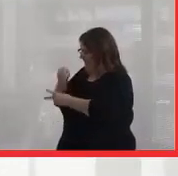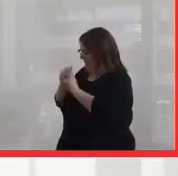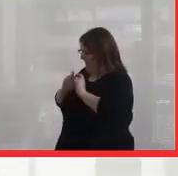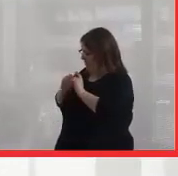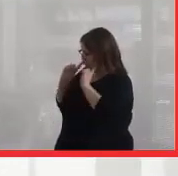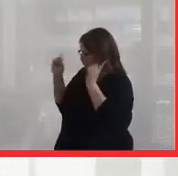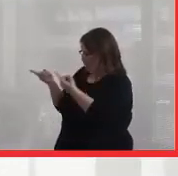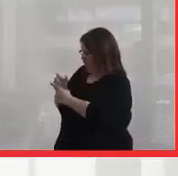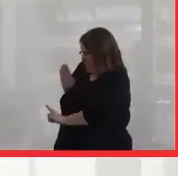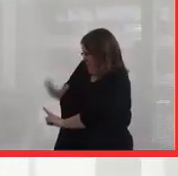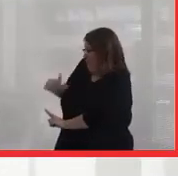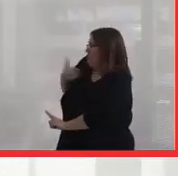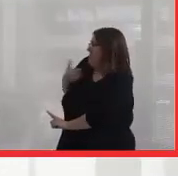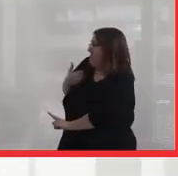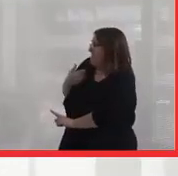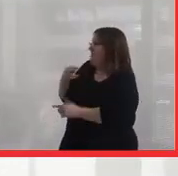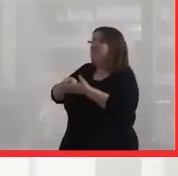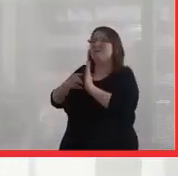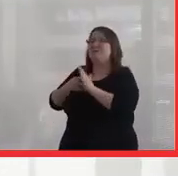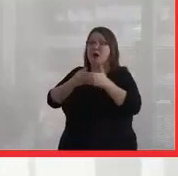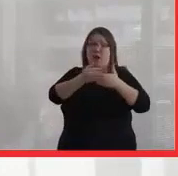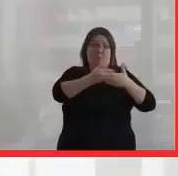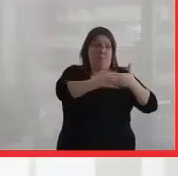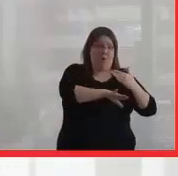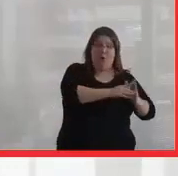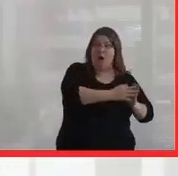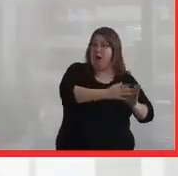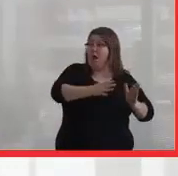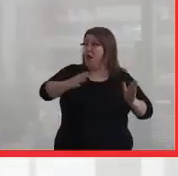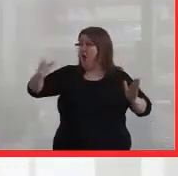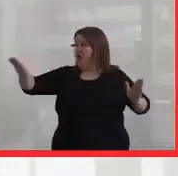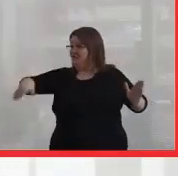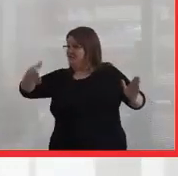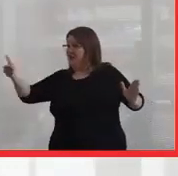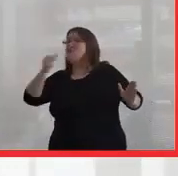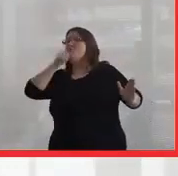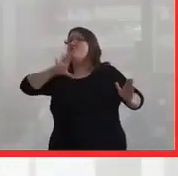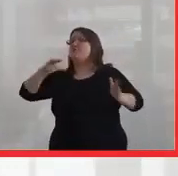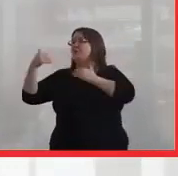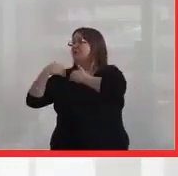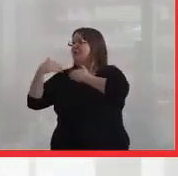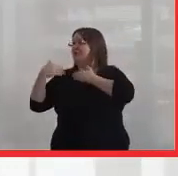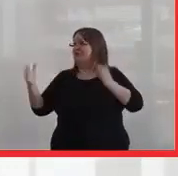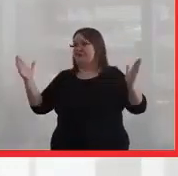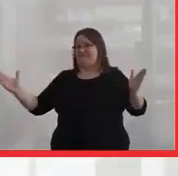What she said was everything from birth to death is a responsibility of the women. And so in my understanding of our world,